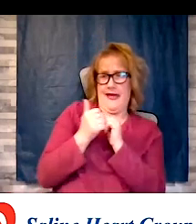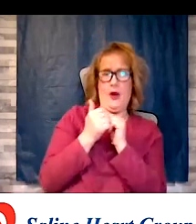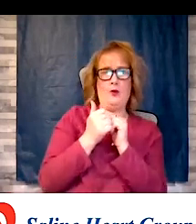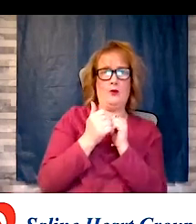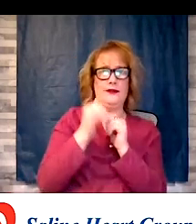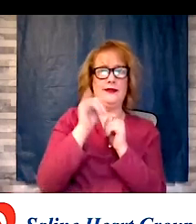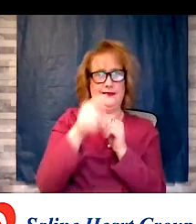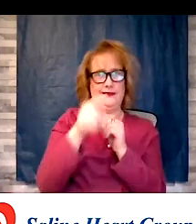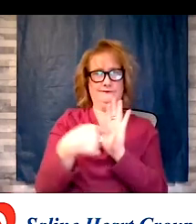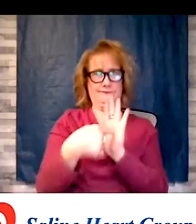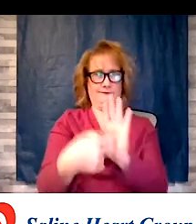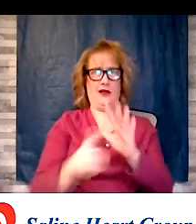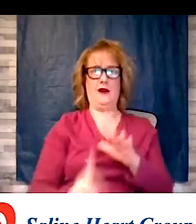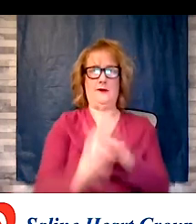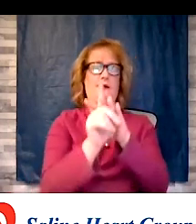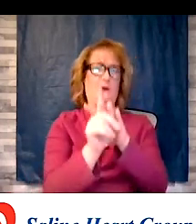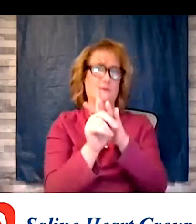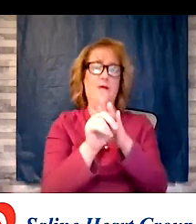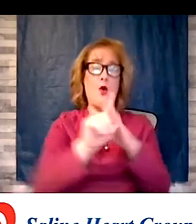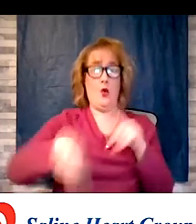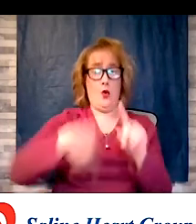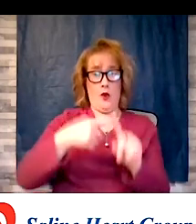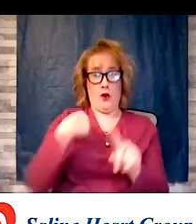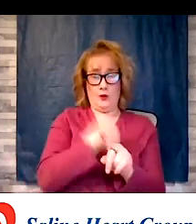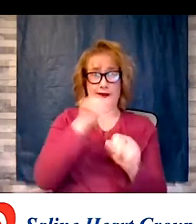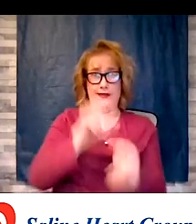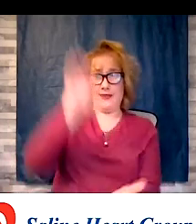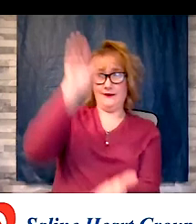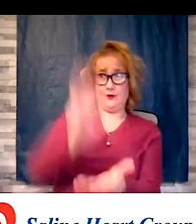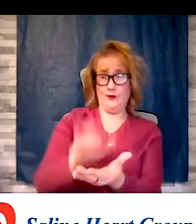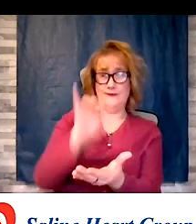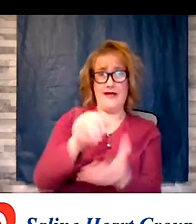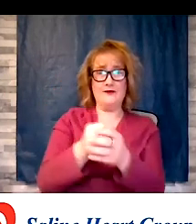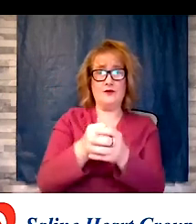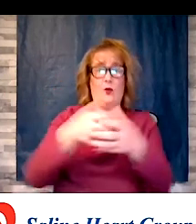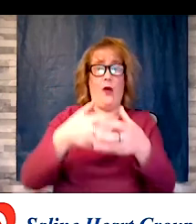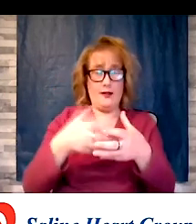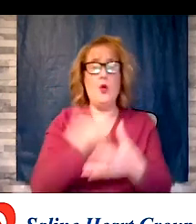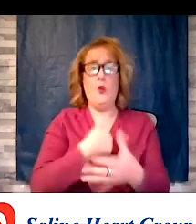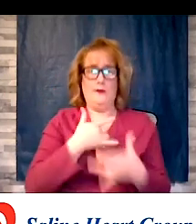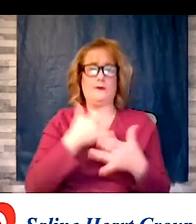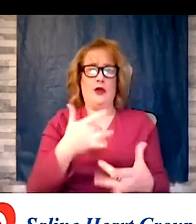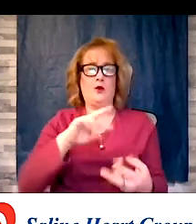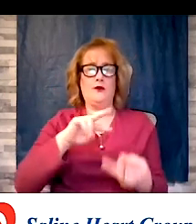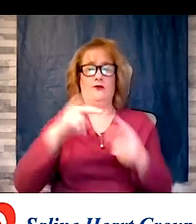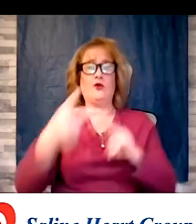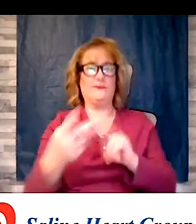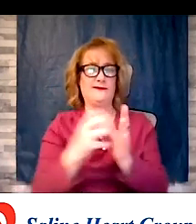when we can decrease that inflammation, we often begin to reverse cancers. Dr. ORNISH's